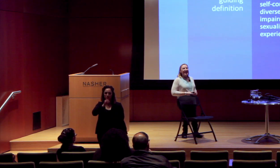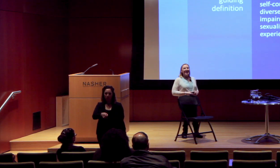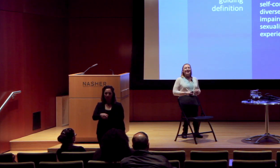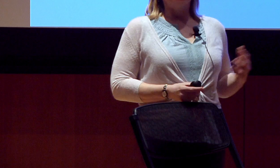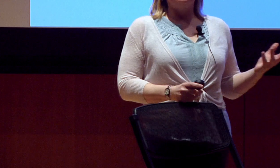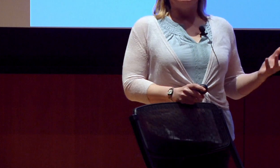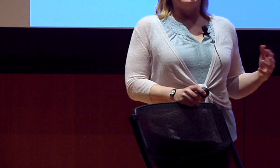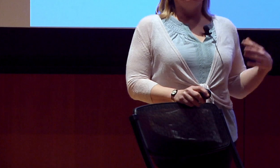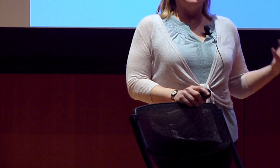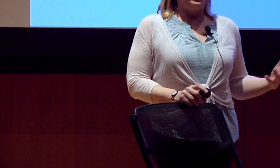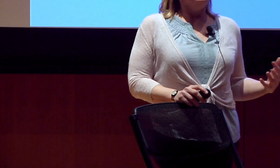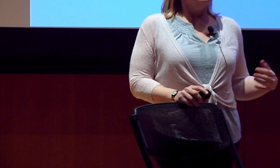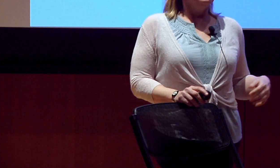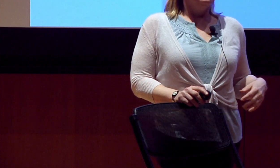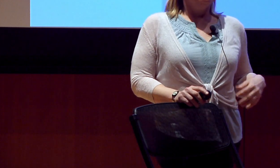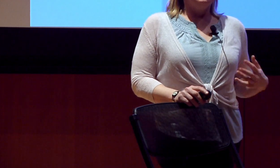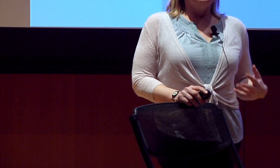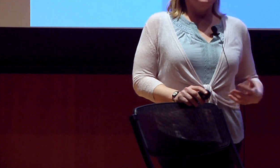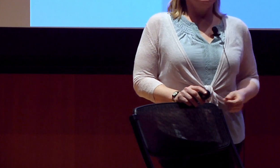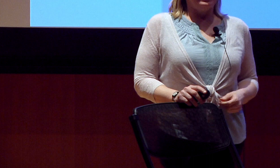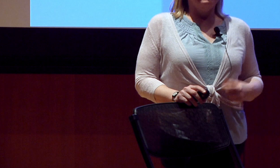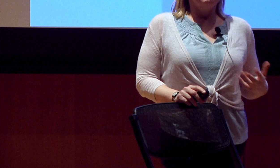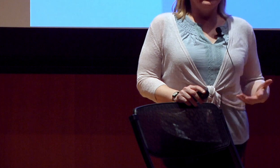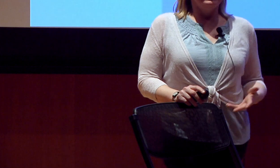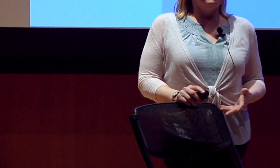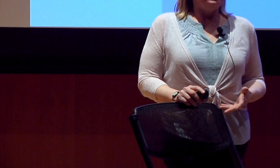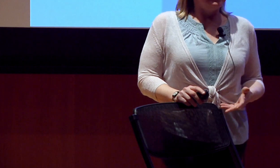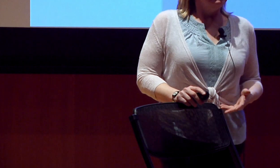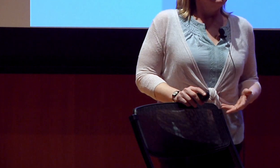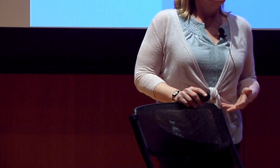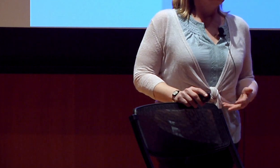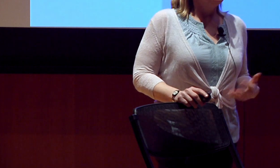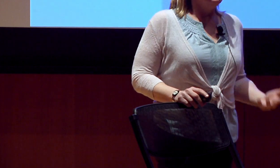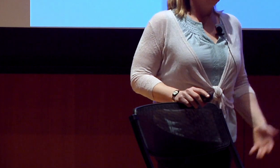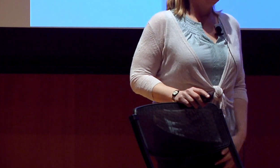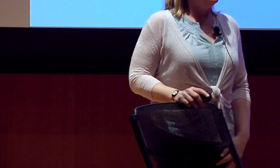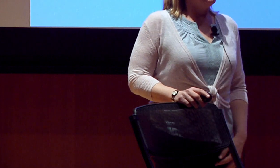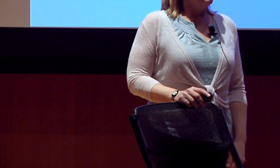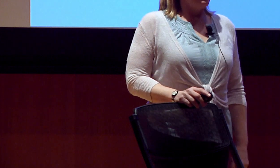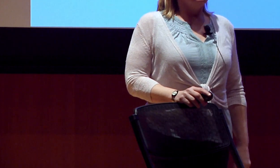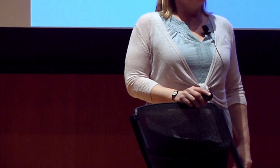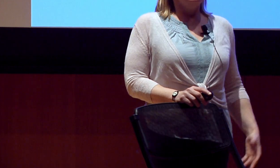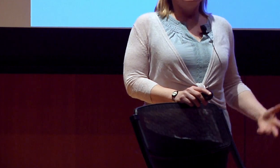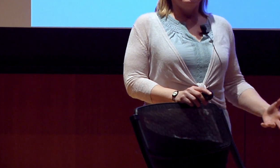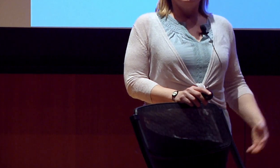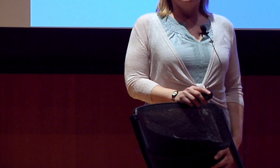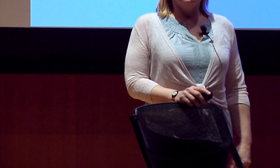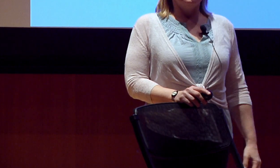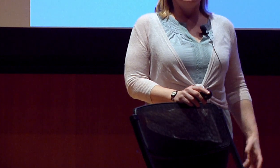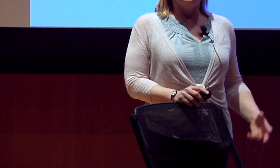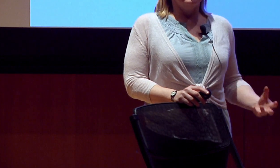And that's what I mean, that every self-conscious act of bringing it into being, brings it into being, and that it's something that--